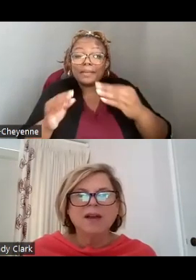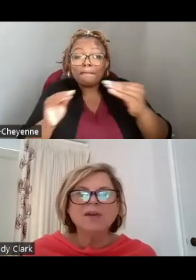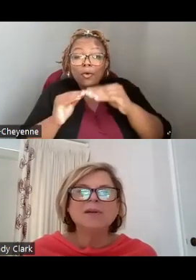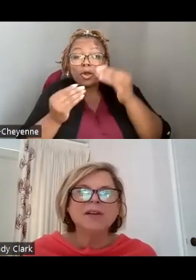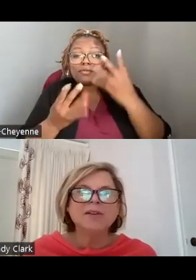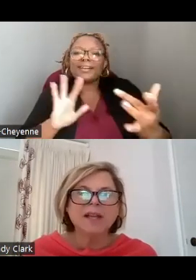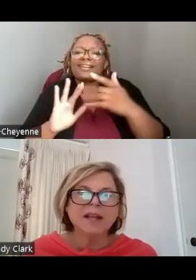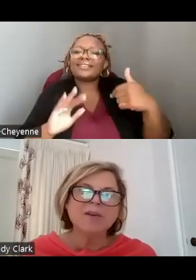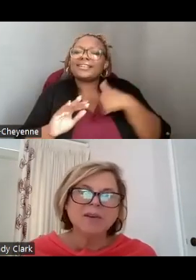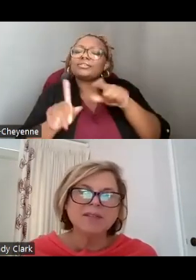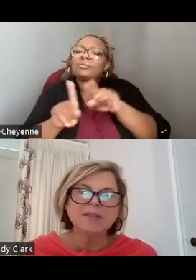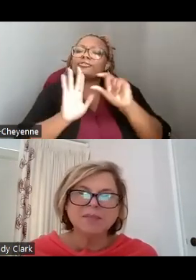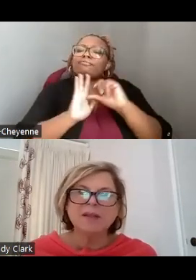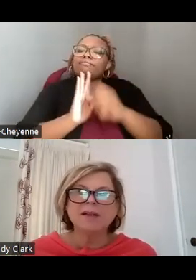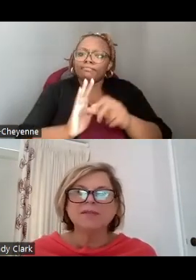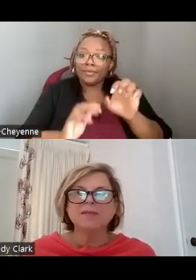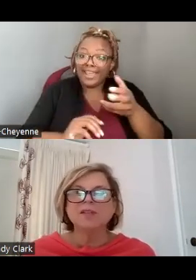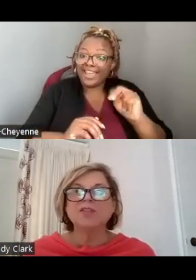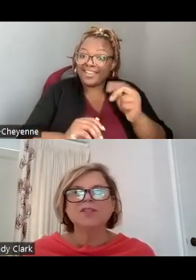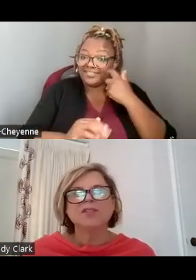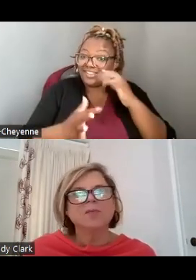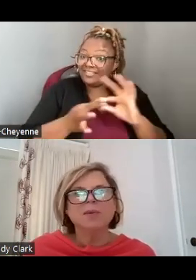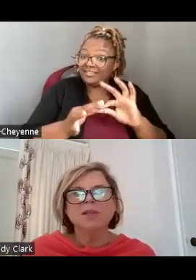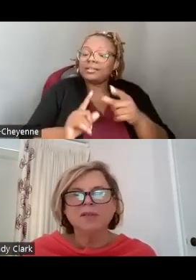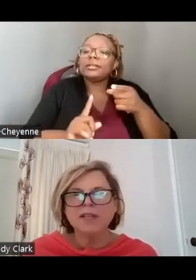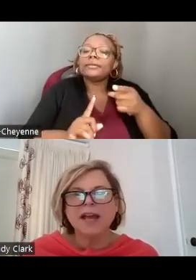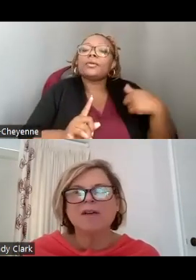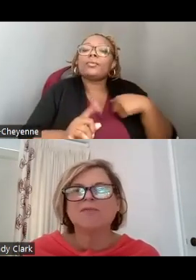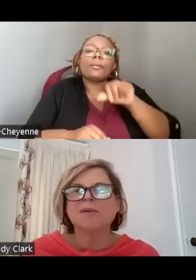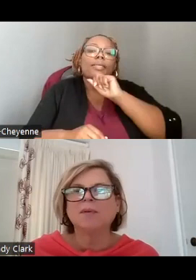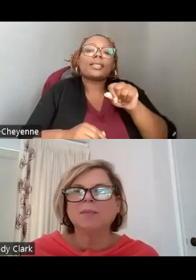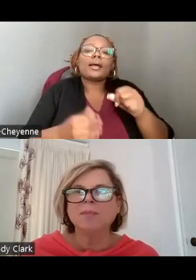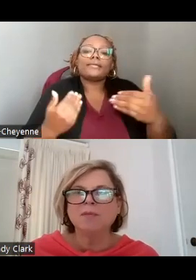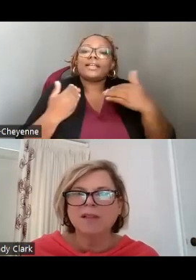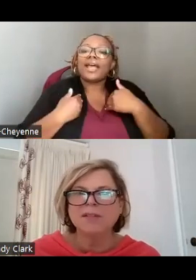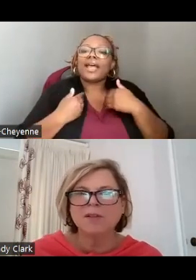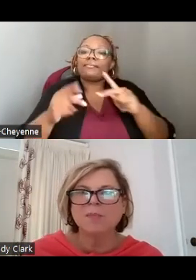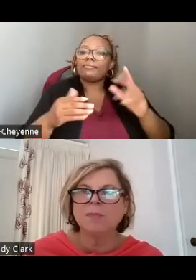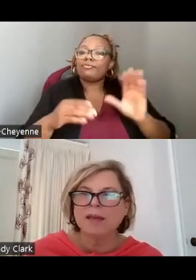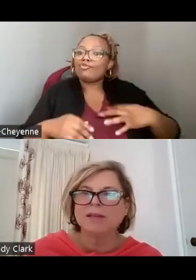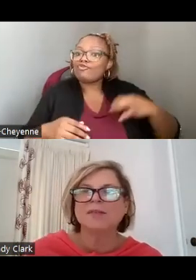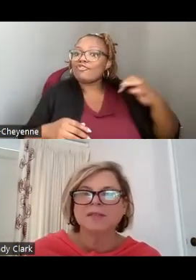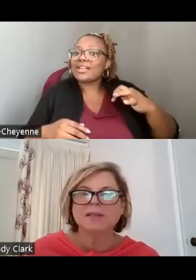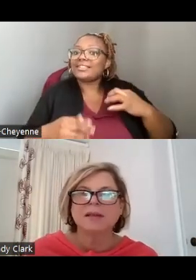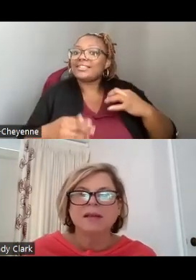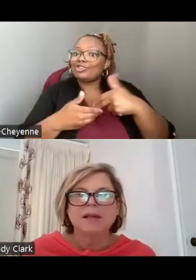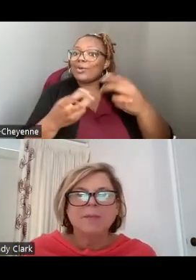AND I WANT TO REITERATE ERIN'S SUGGESTION - WE WOULD LOVE TO HAVE PEOPLE VOLUNTEER TO BE PANELISTS.